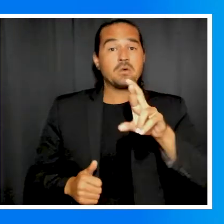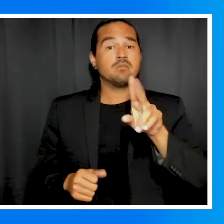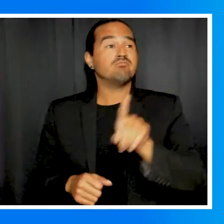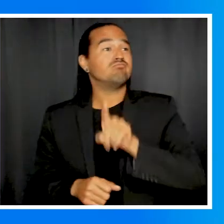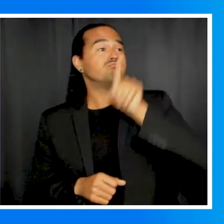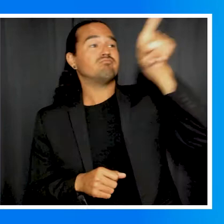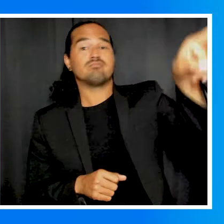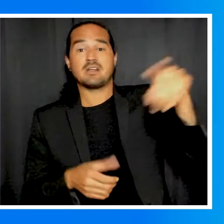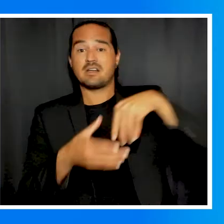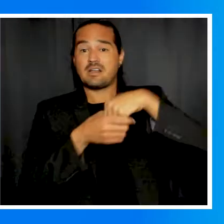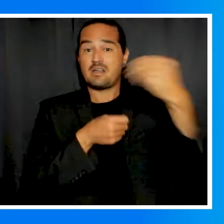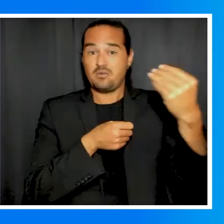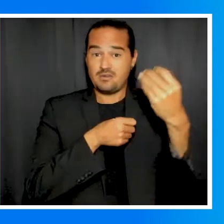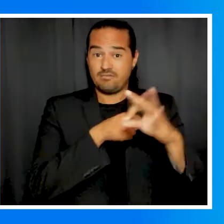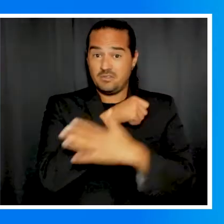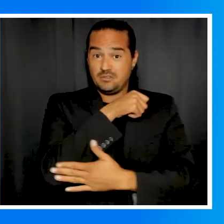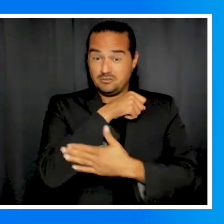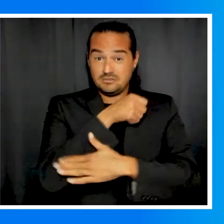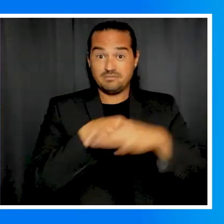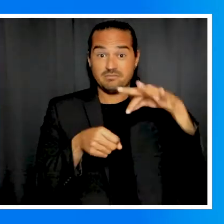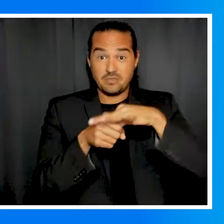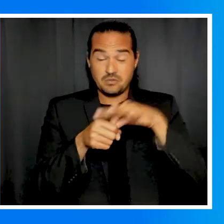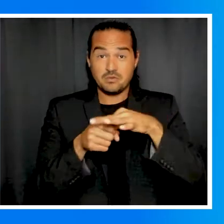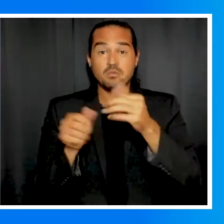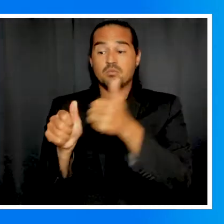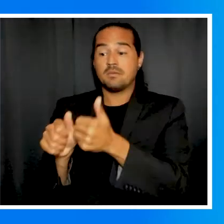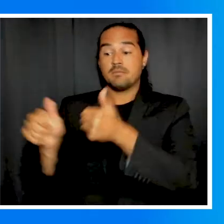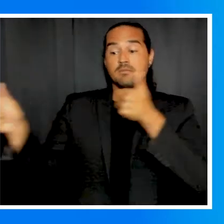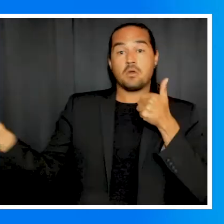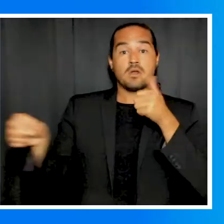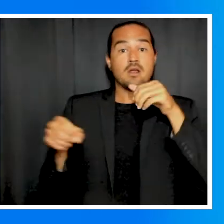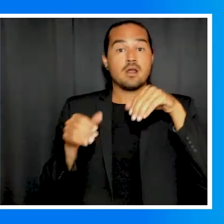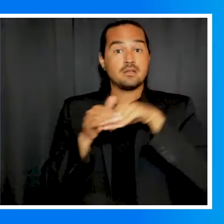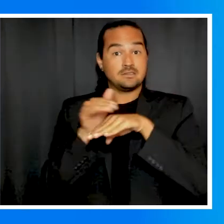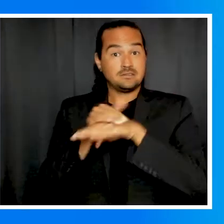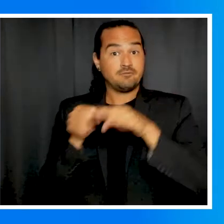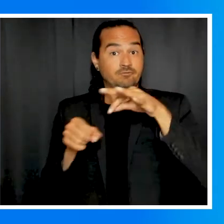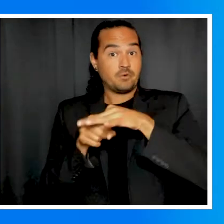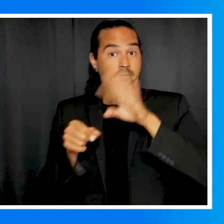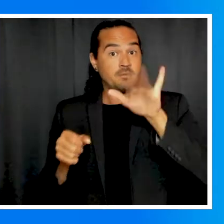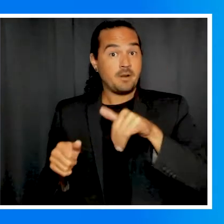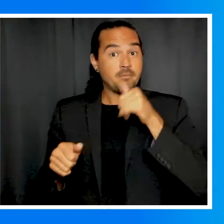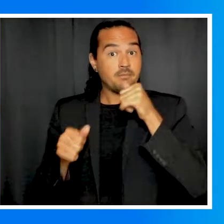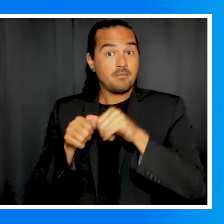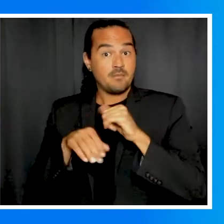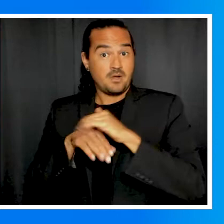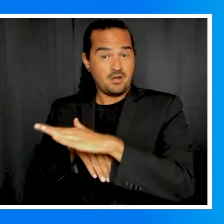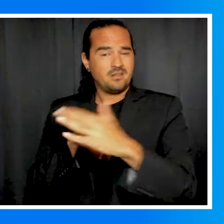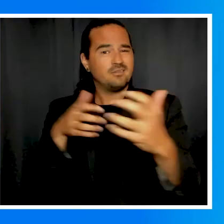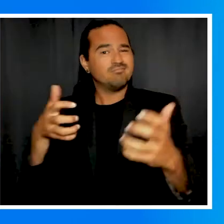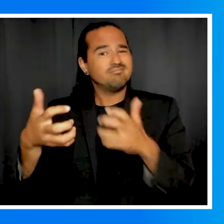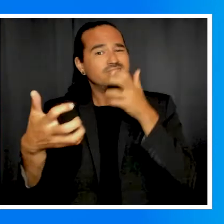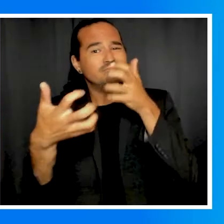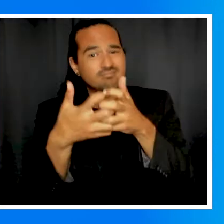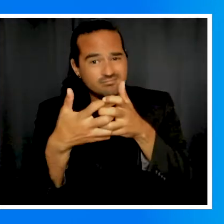then the Remote Access Vote by Mail system is designed for you! Sign up to be a military and overseas voter